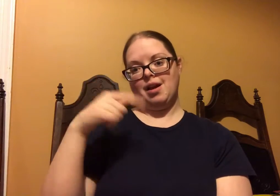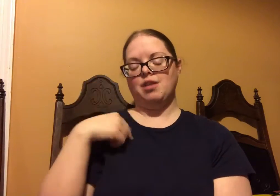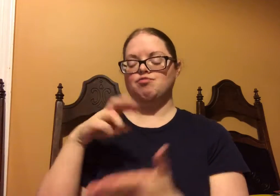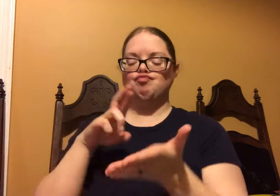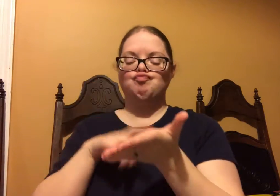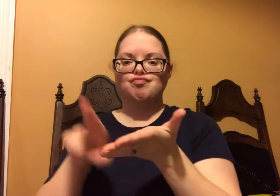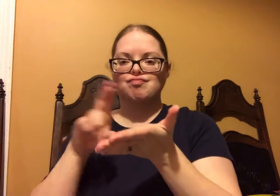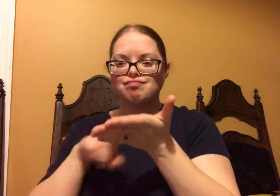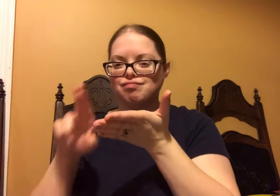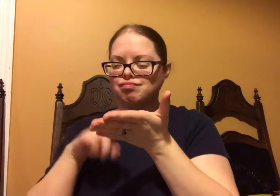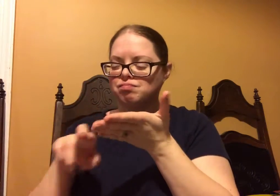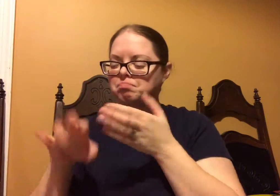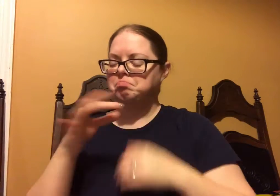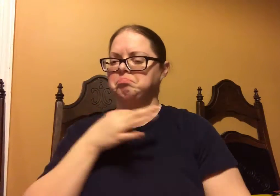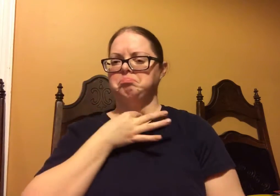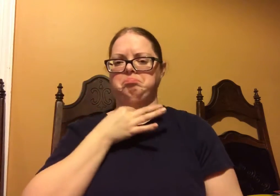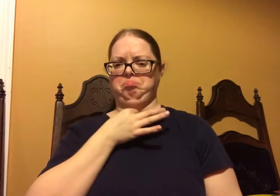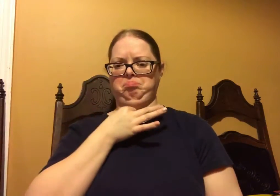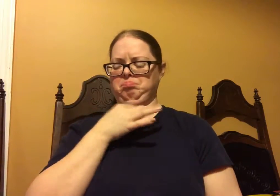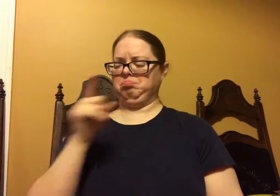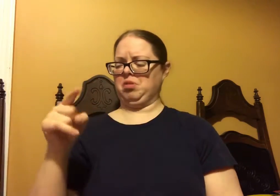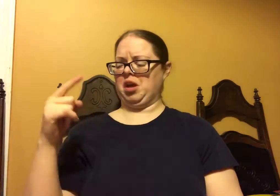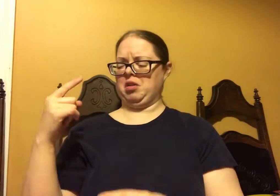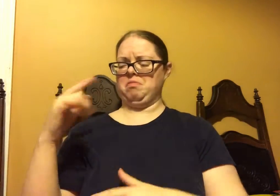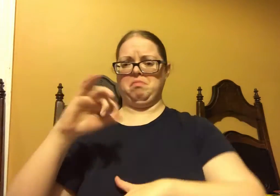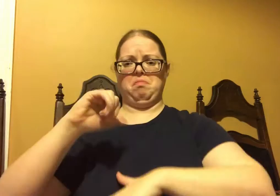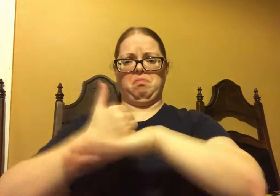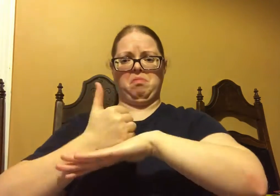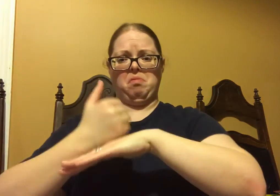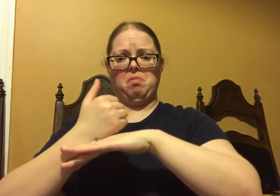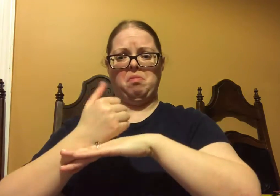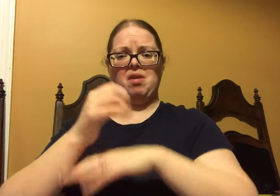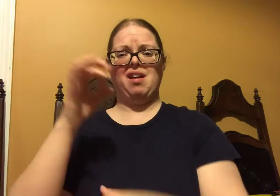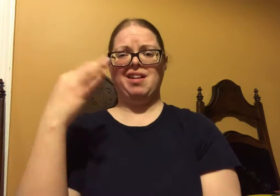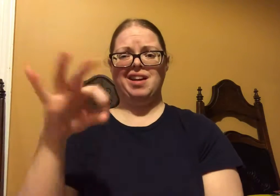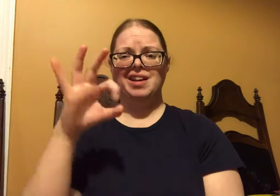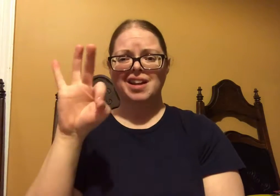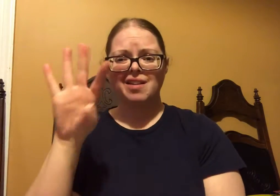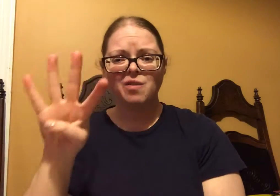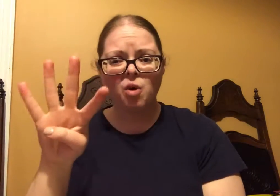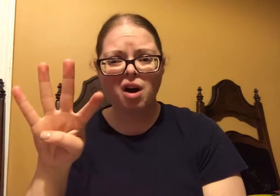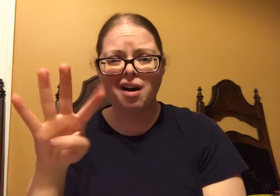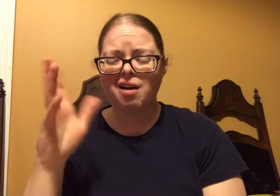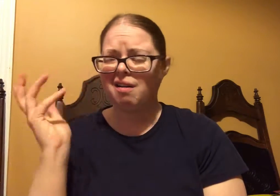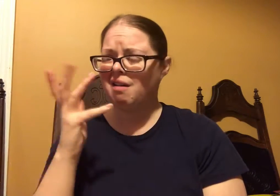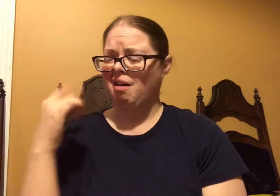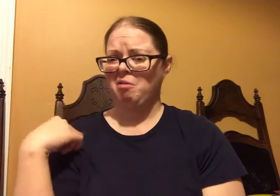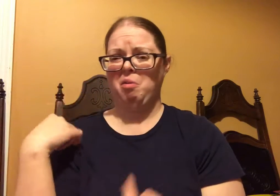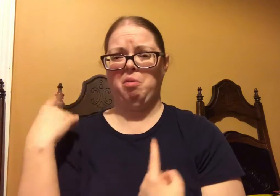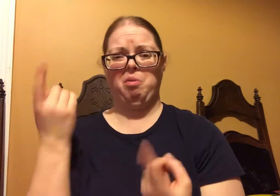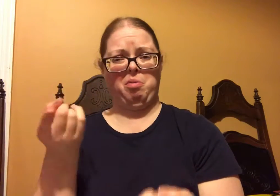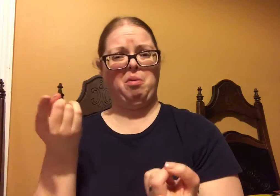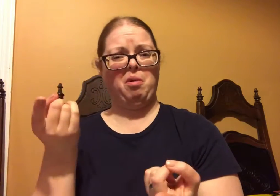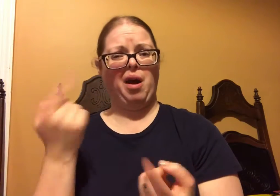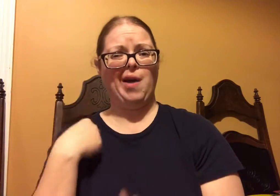companies And I started researching Young Living. I got really curious, that company was set up in 1994.